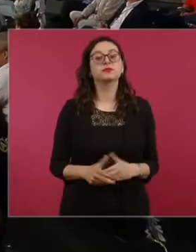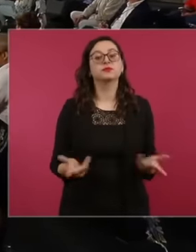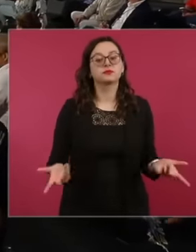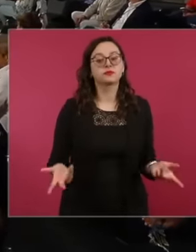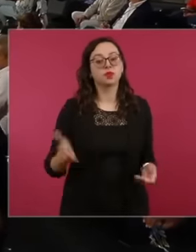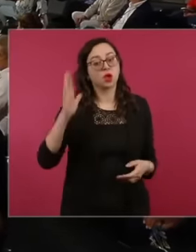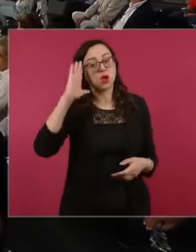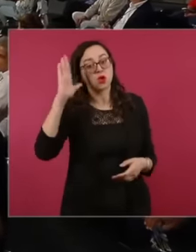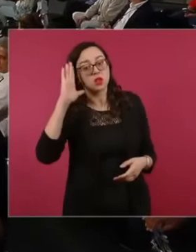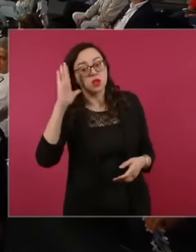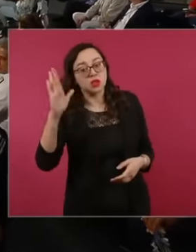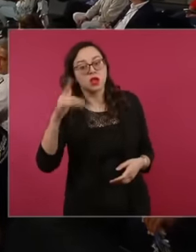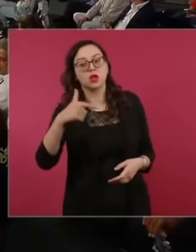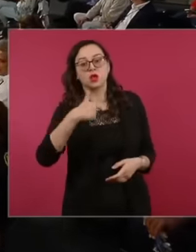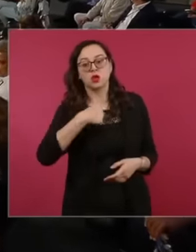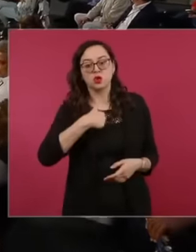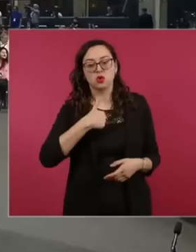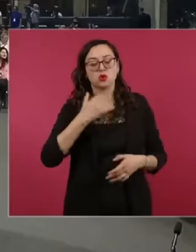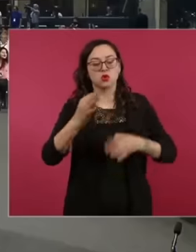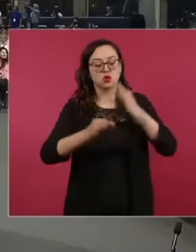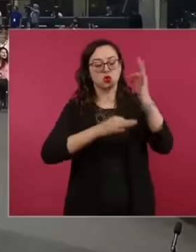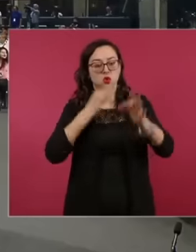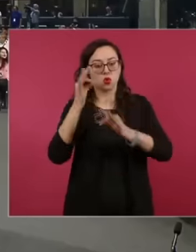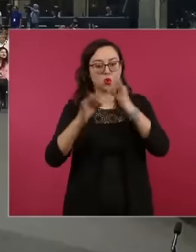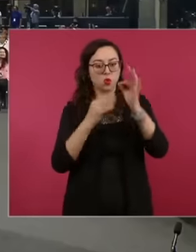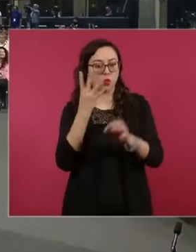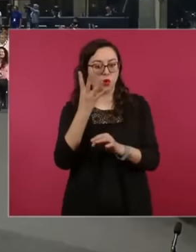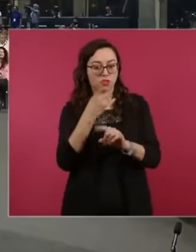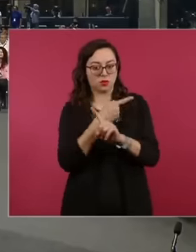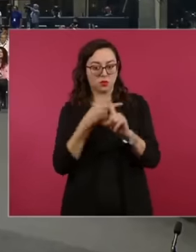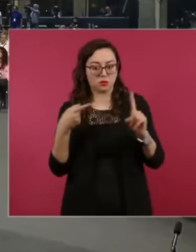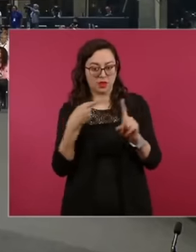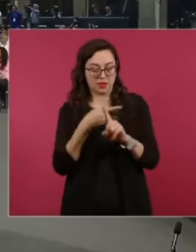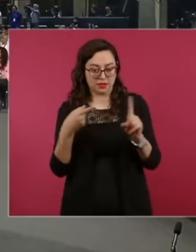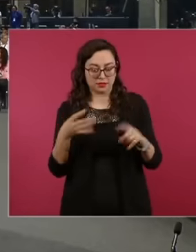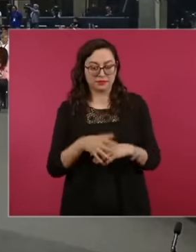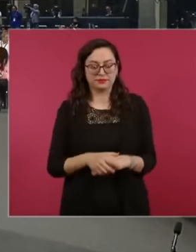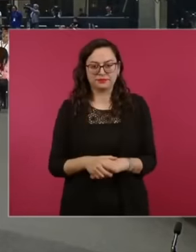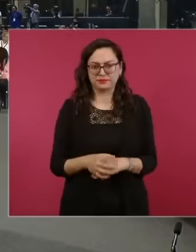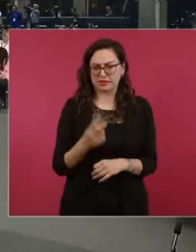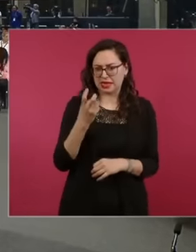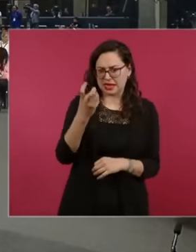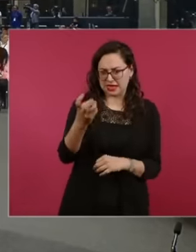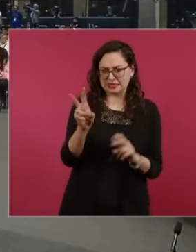four media telecommunications this news Well, regarding the topic, yes, I would like take